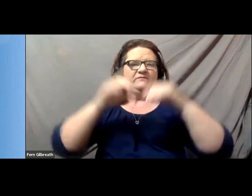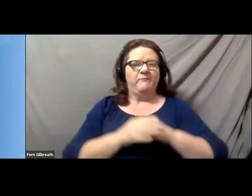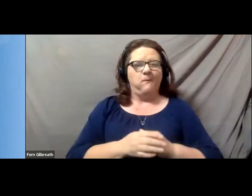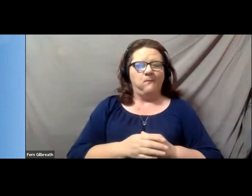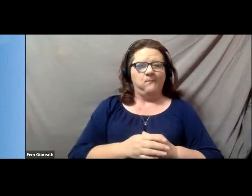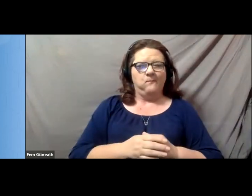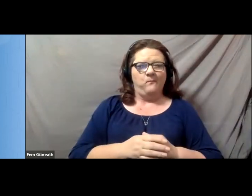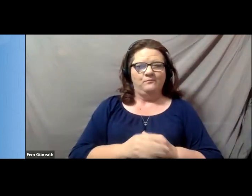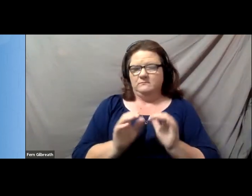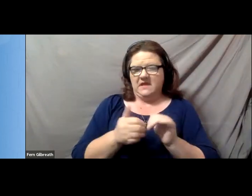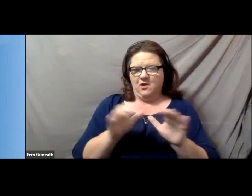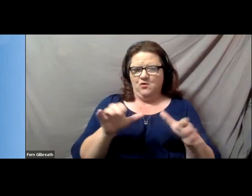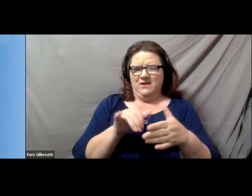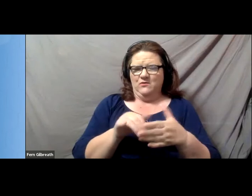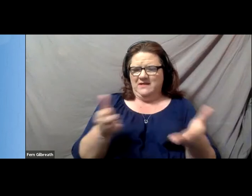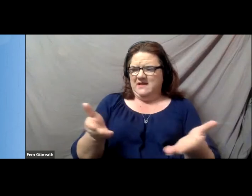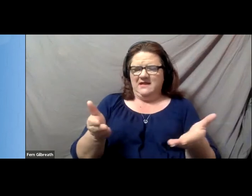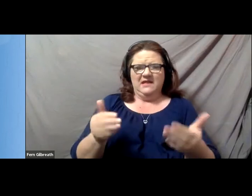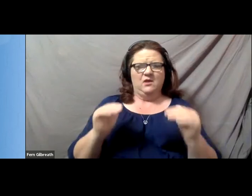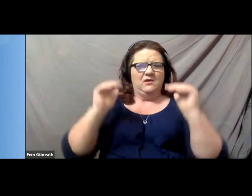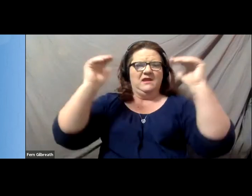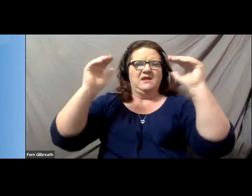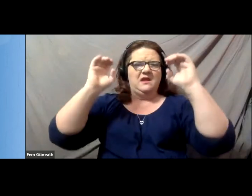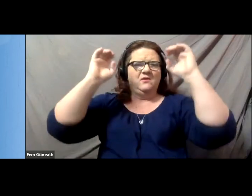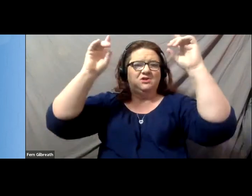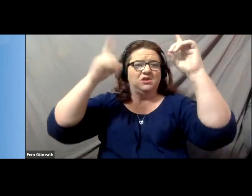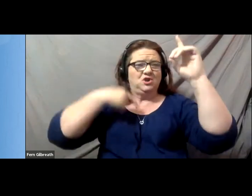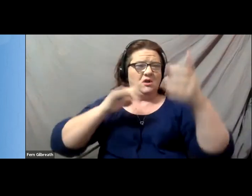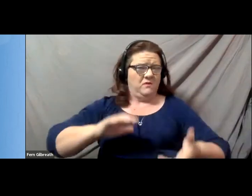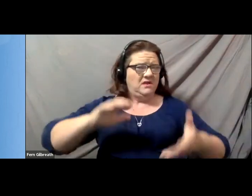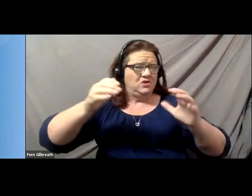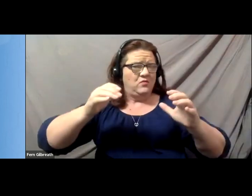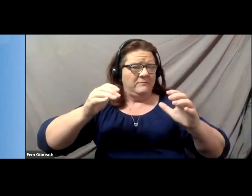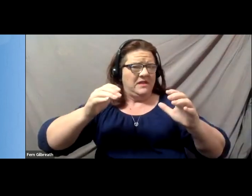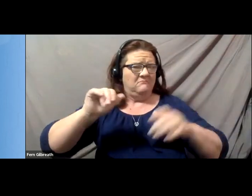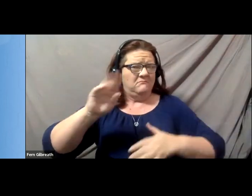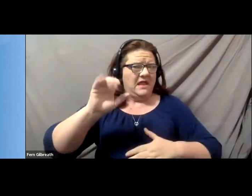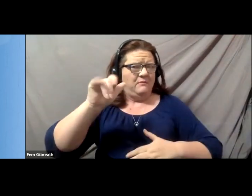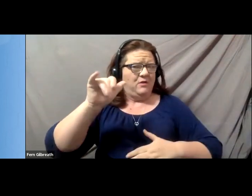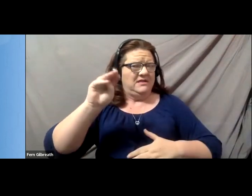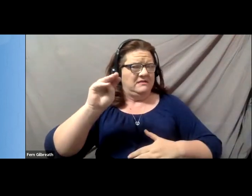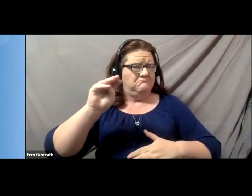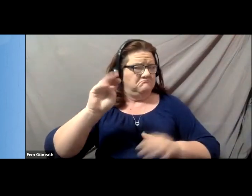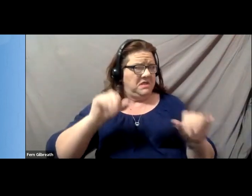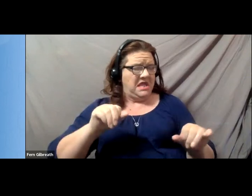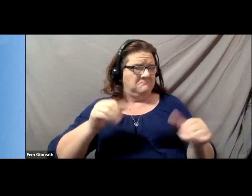And how are we doing in higher education at disrupting ableism? The University of California system has been slow,